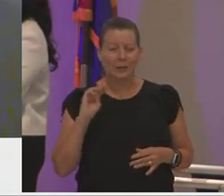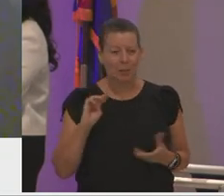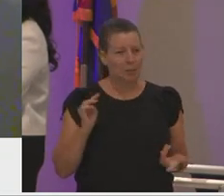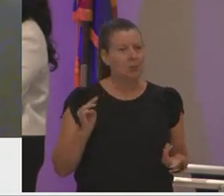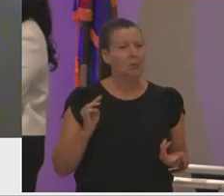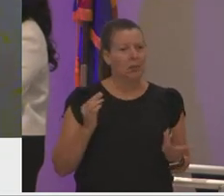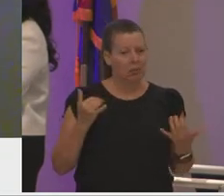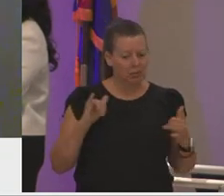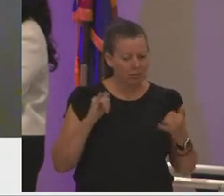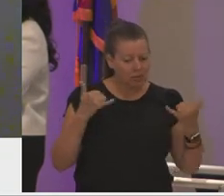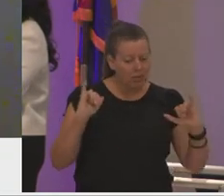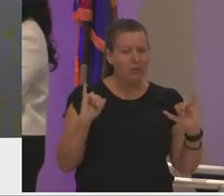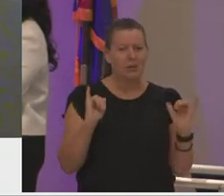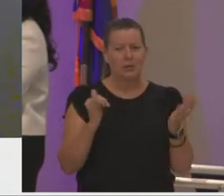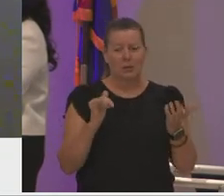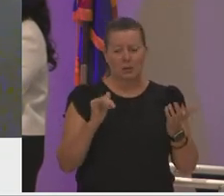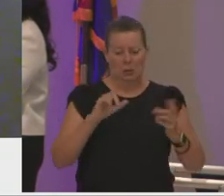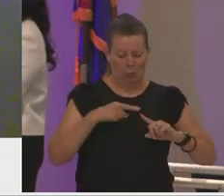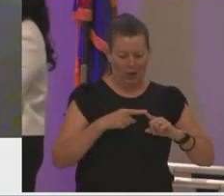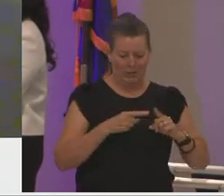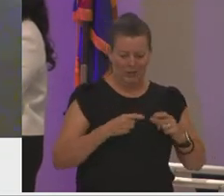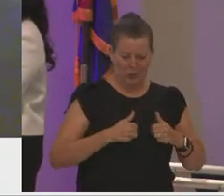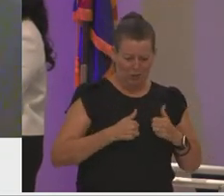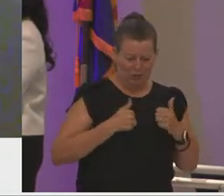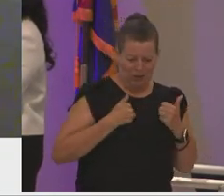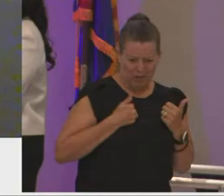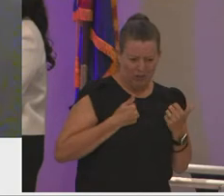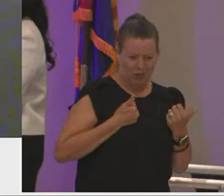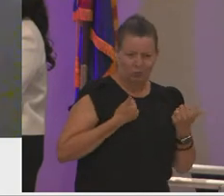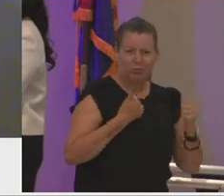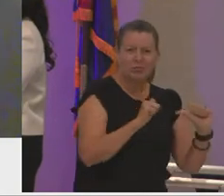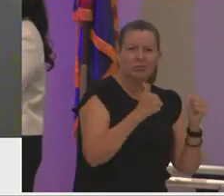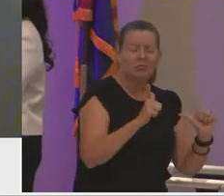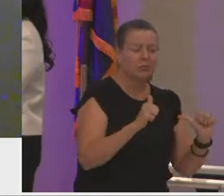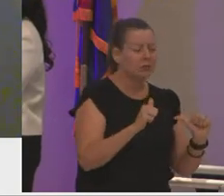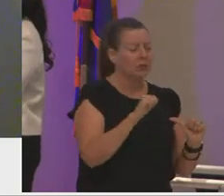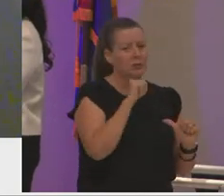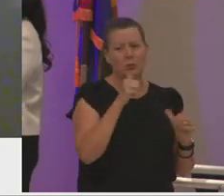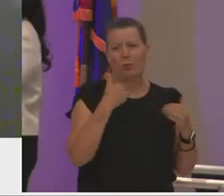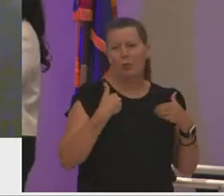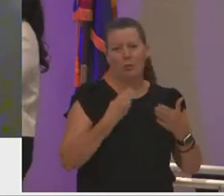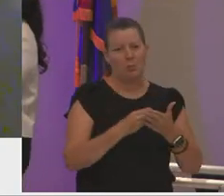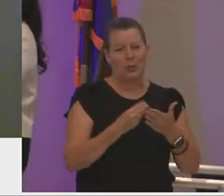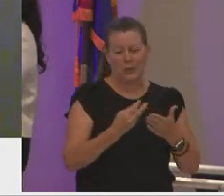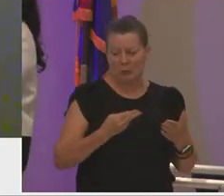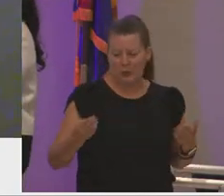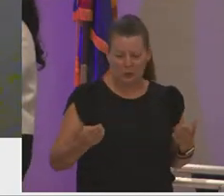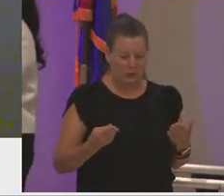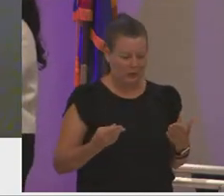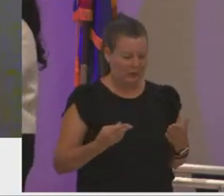you don't have time or money in a lot of cases to truly dive into things like art or music